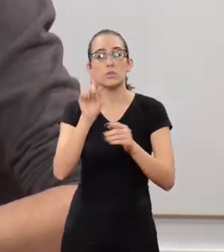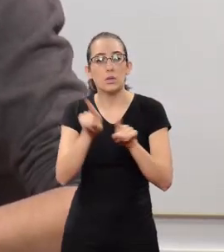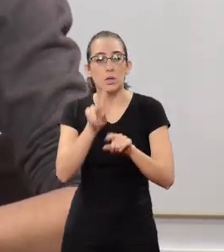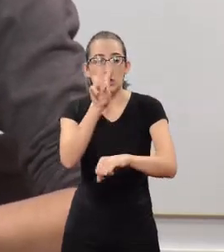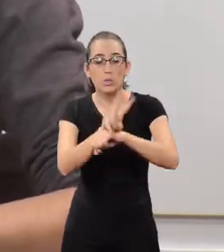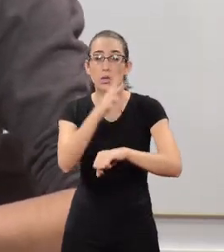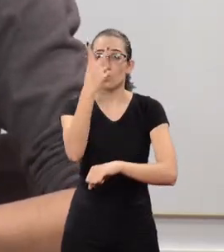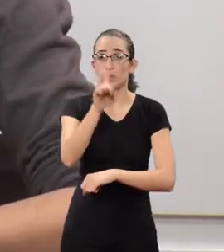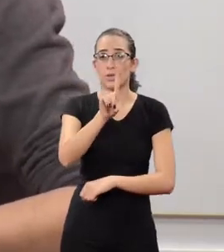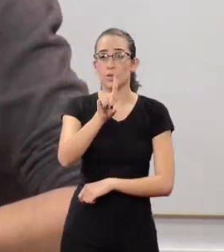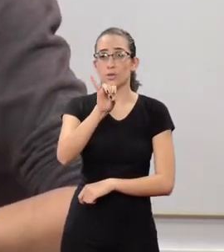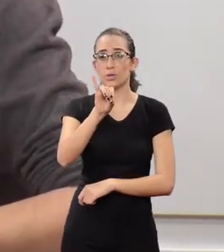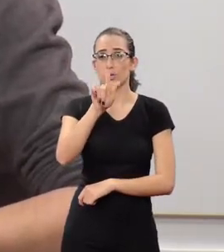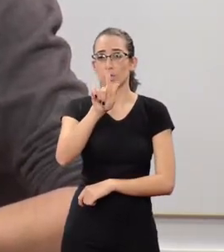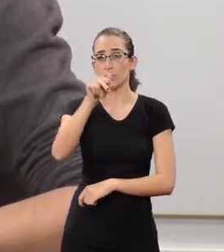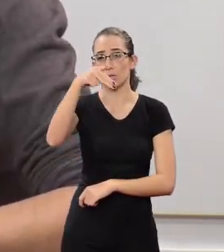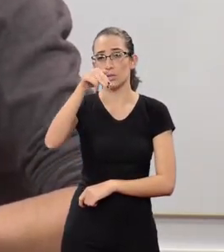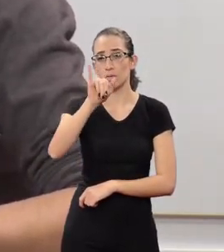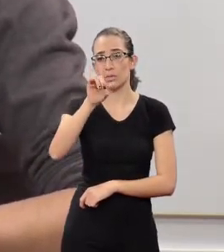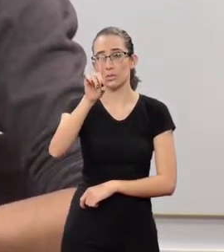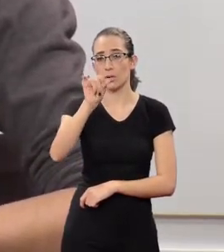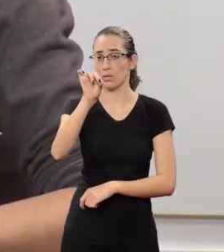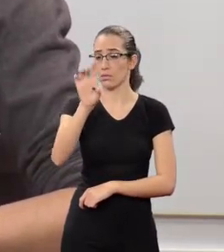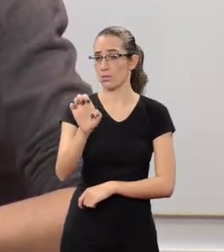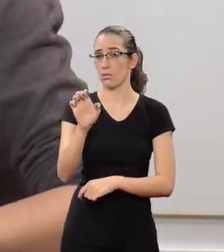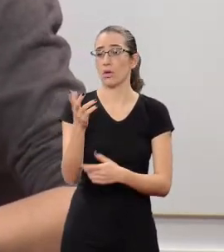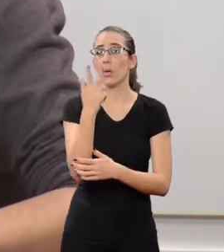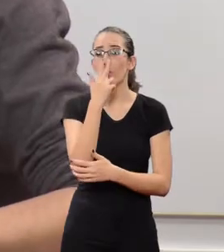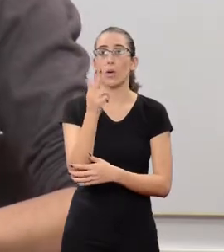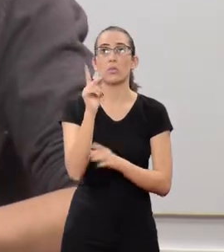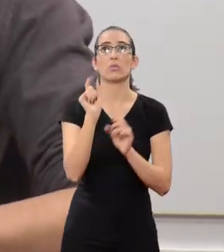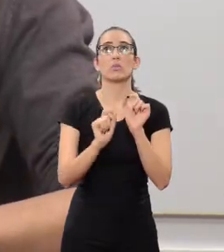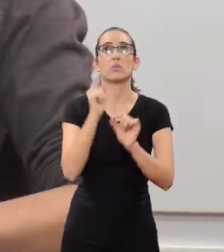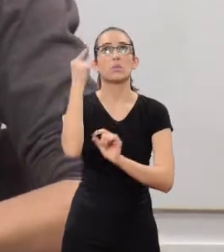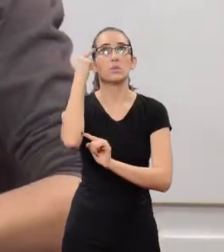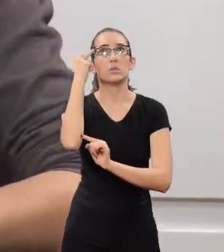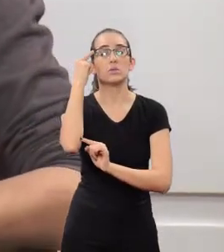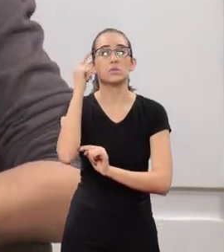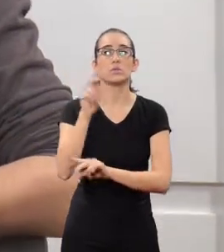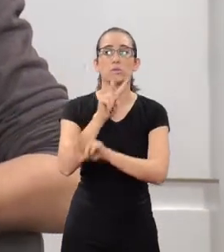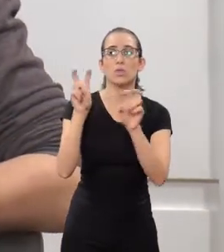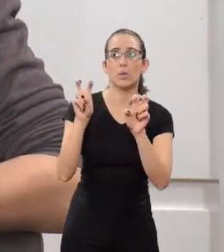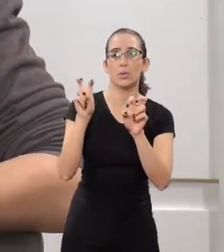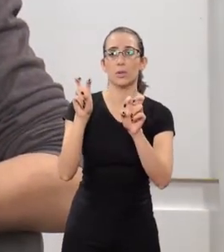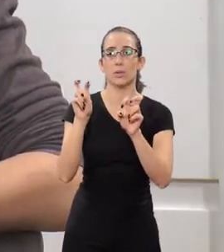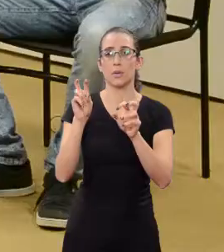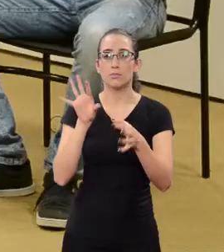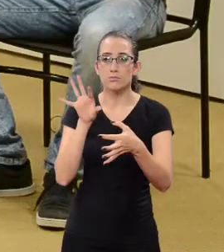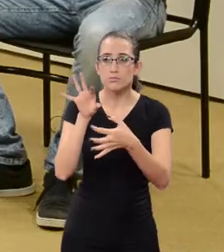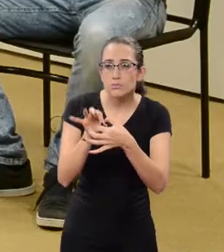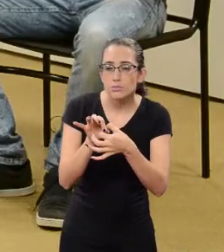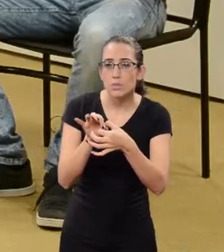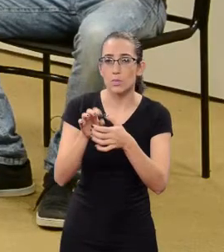If you analyze it, it has an idea of preserving people's dignity.